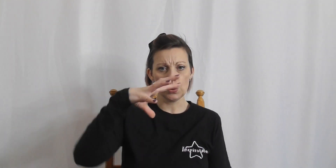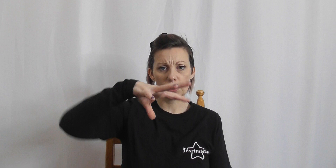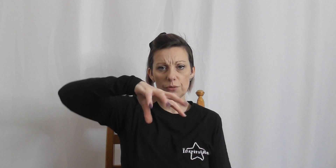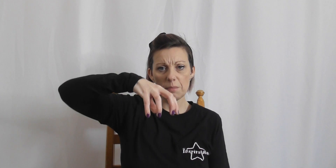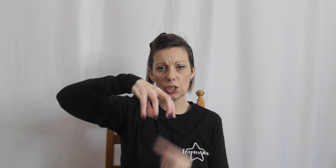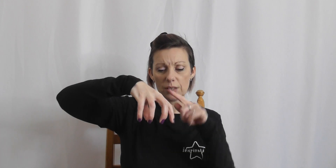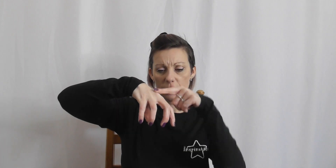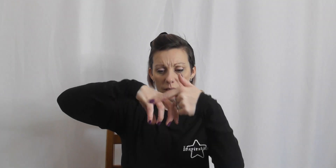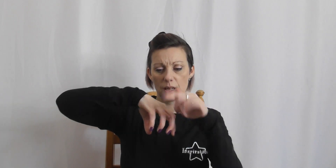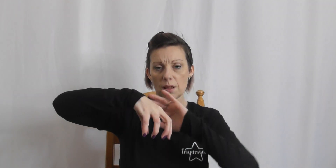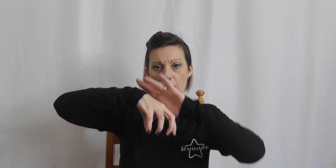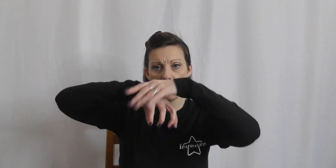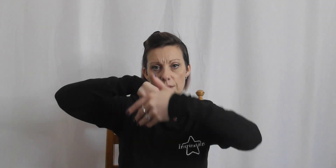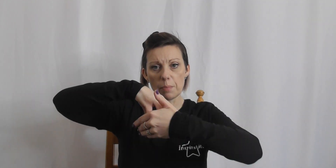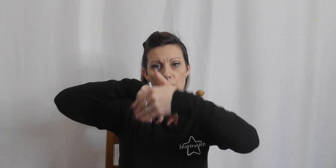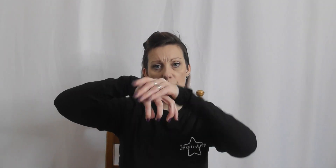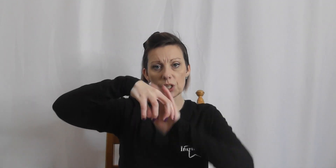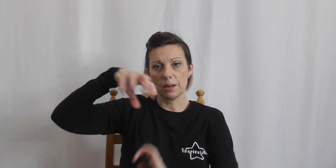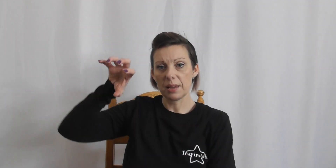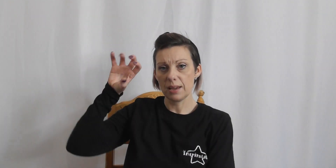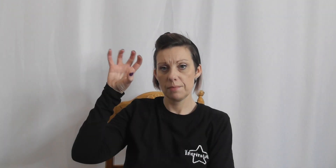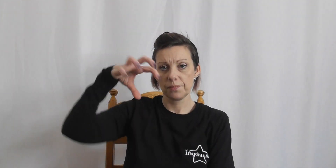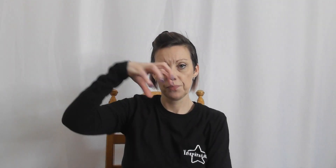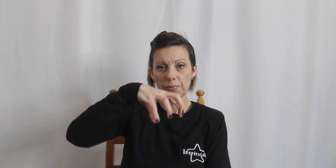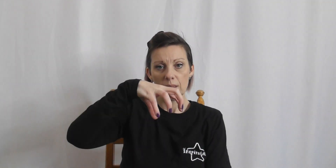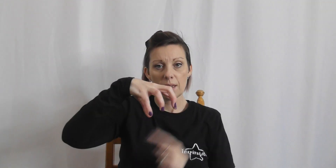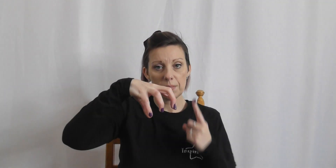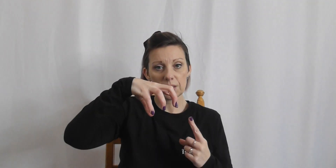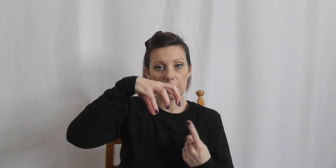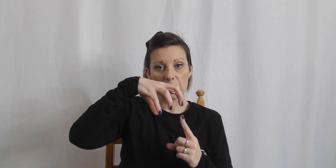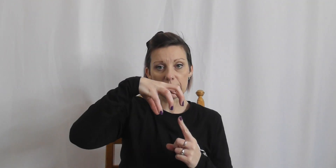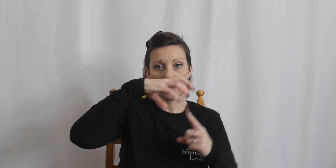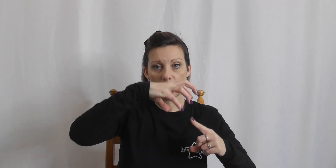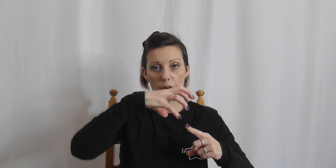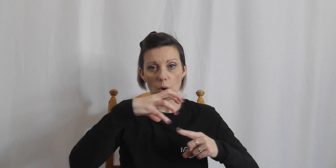So if you imagine this is the the balloon shape here and this is the basket you're gonna go